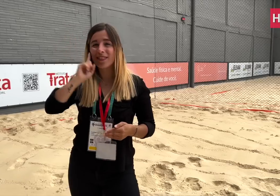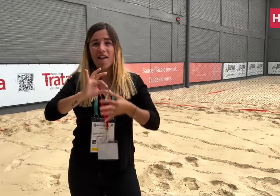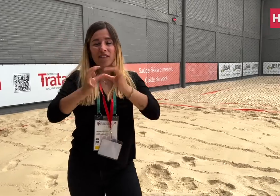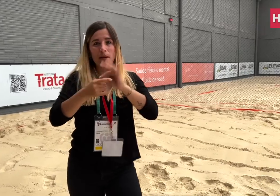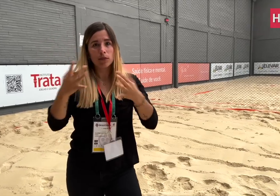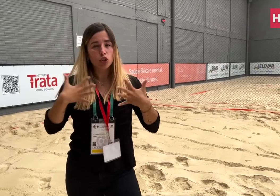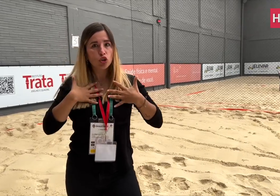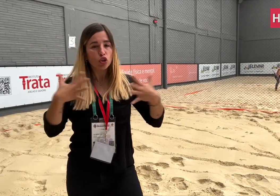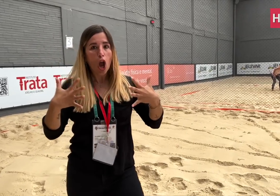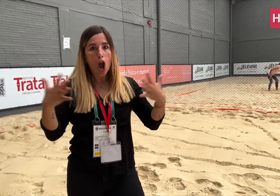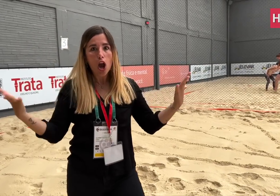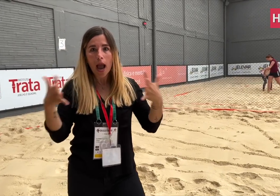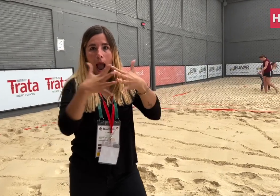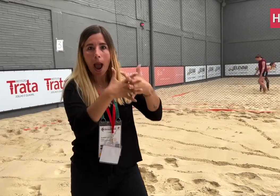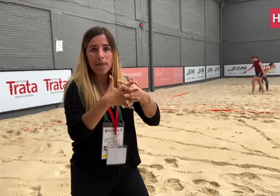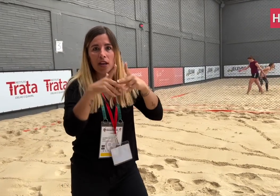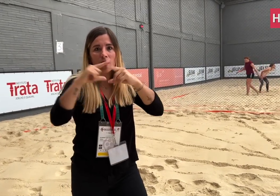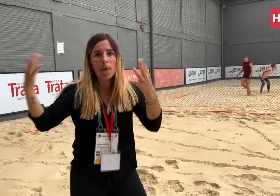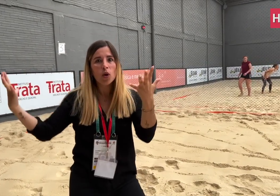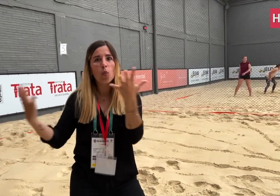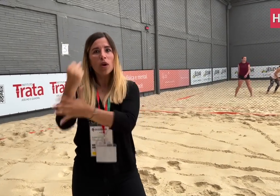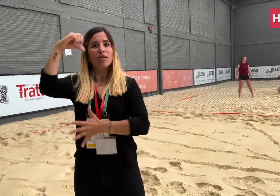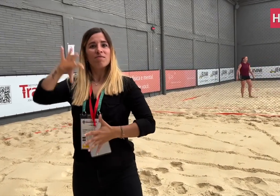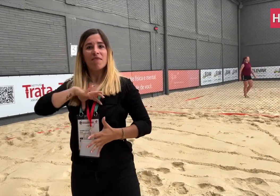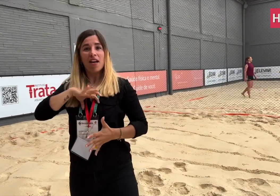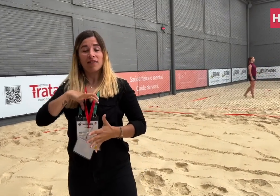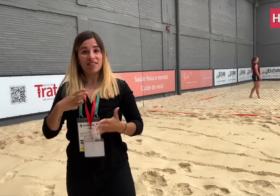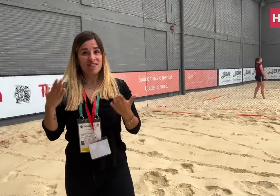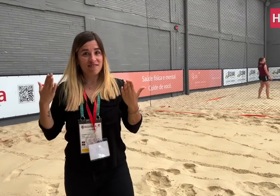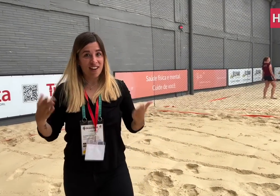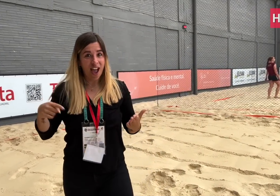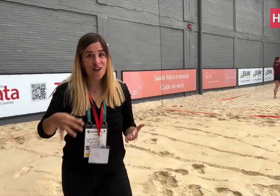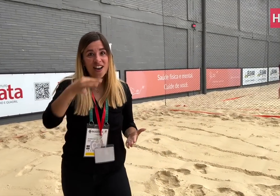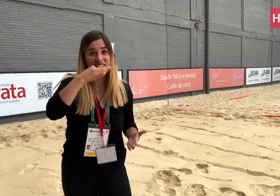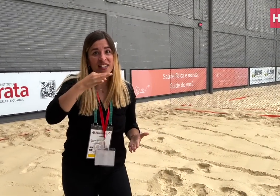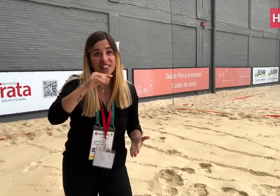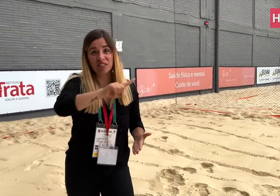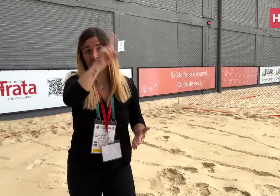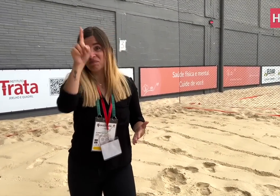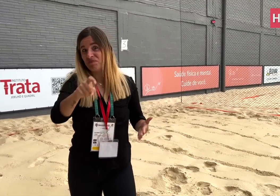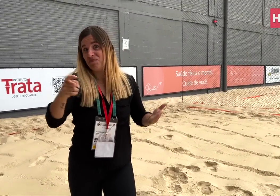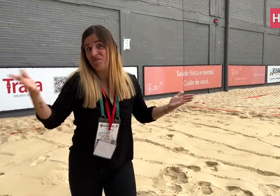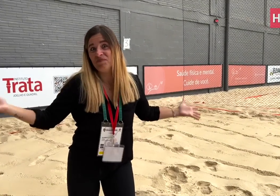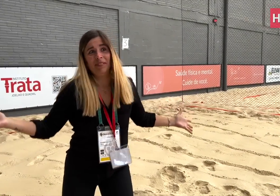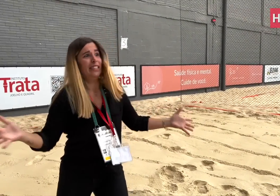the victories by the USA and Japan shocked the world. What would this Deaflympics in Caxias do Sul bring us?